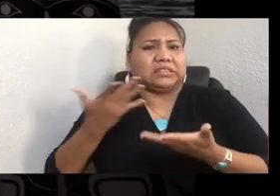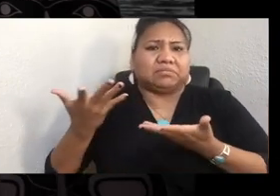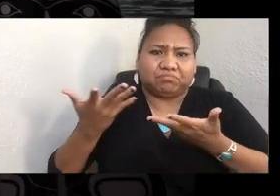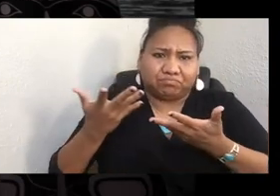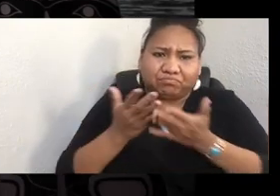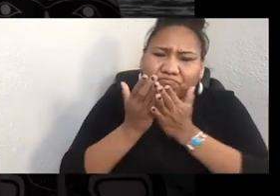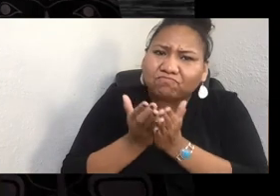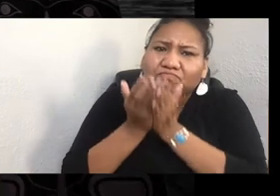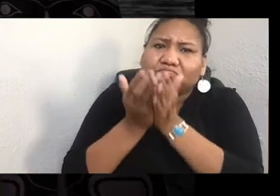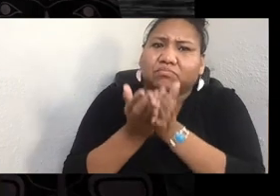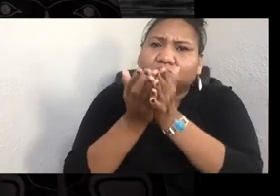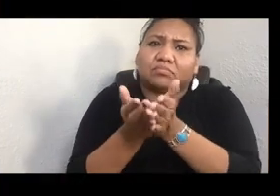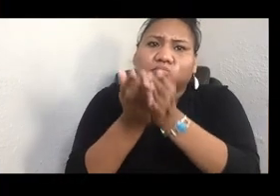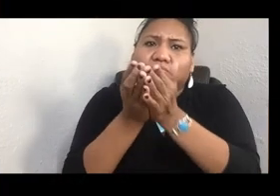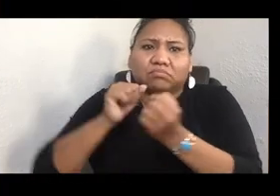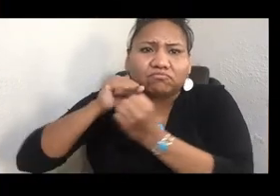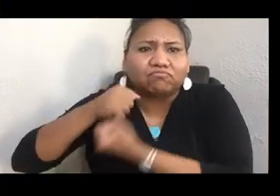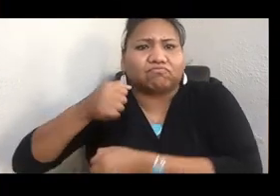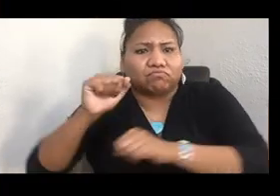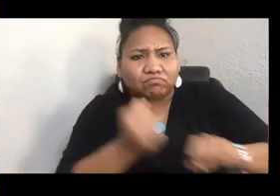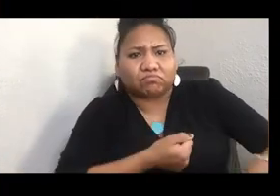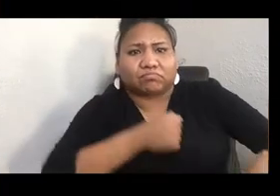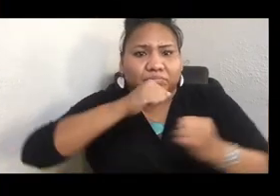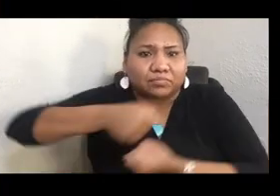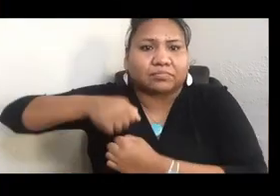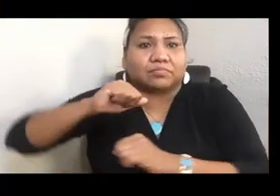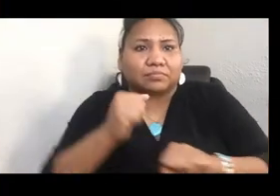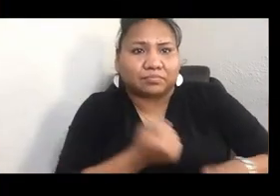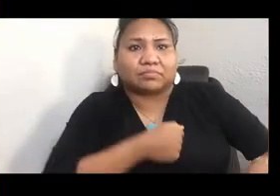I didn't really become familiar with it until a few years ago,